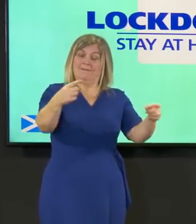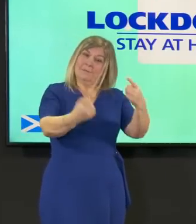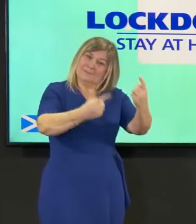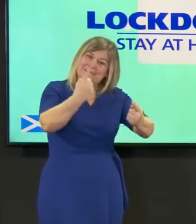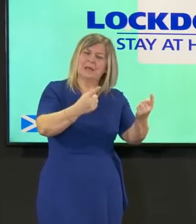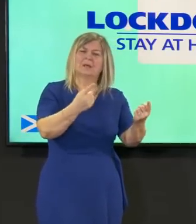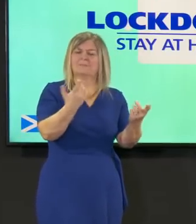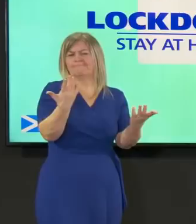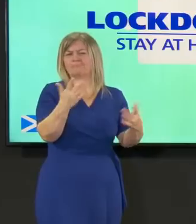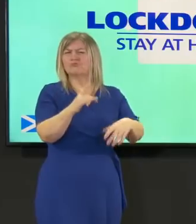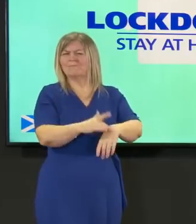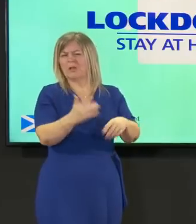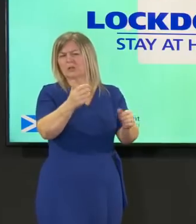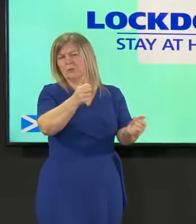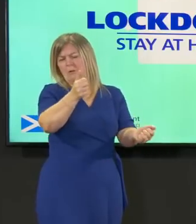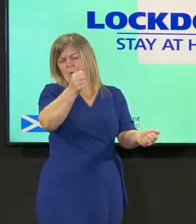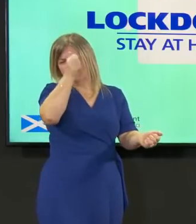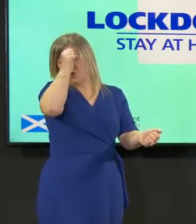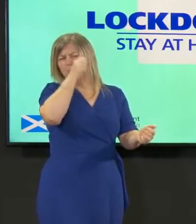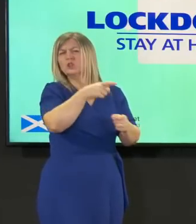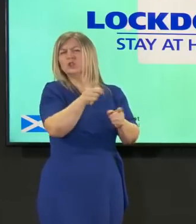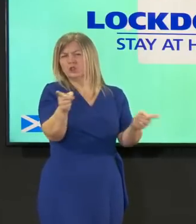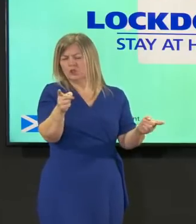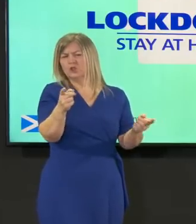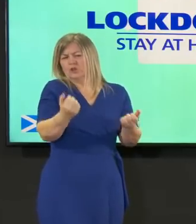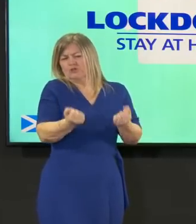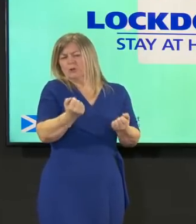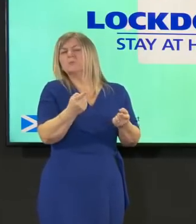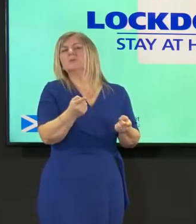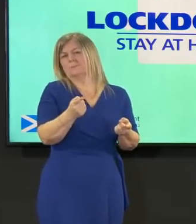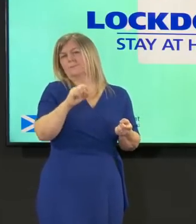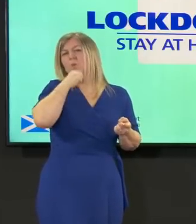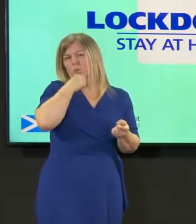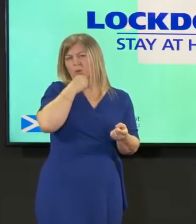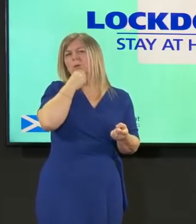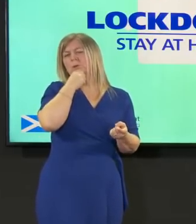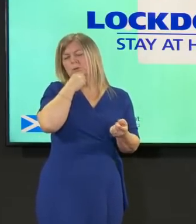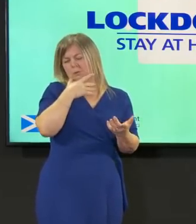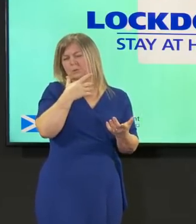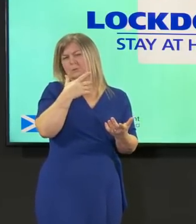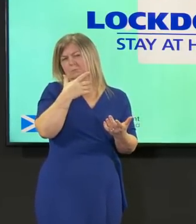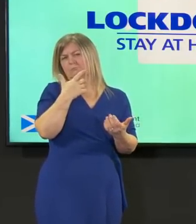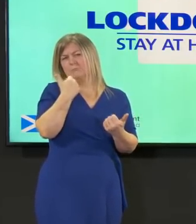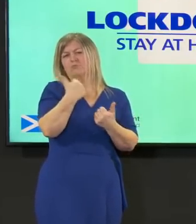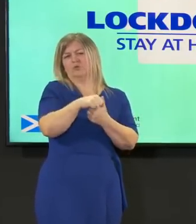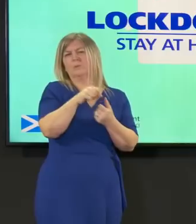assessment of the circumstance they're in the patient or the client that they're working with